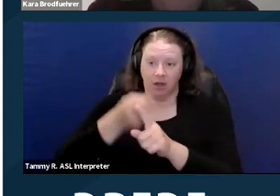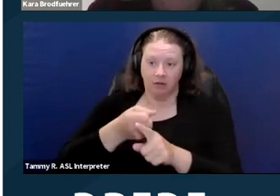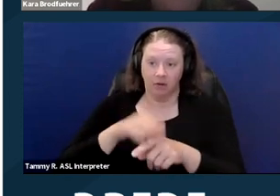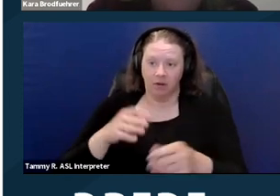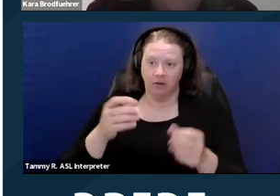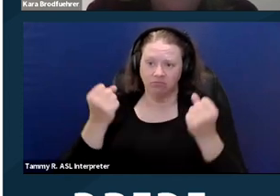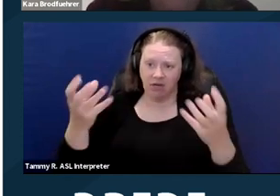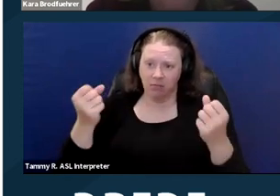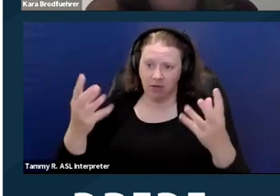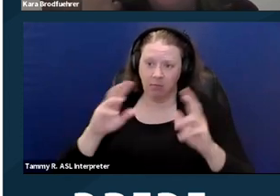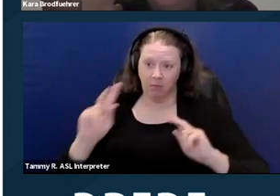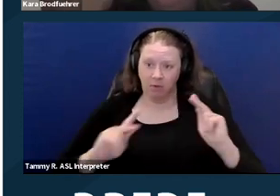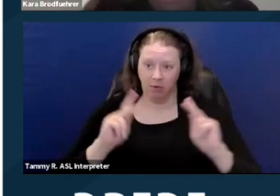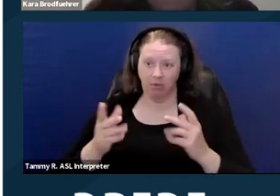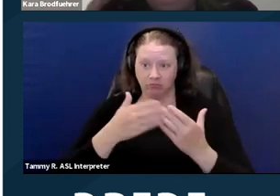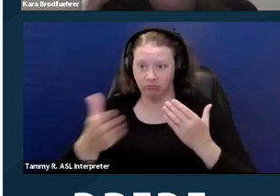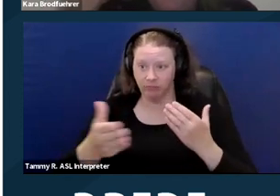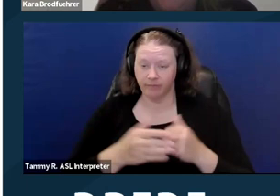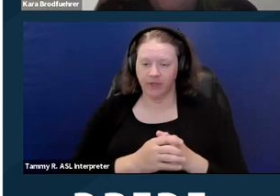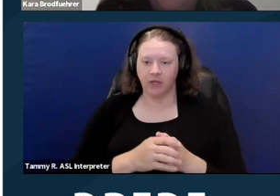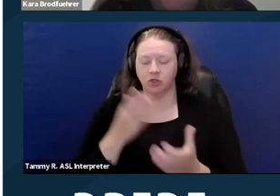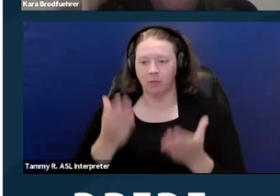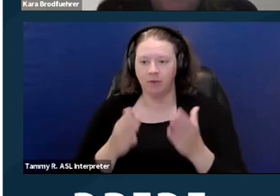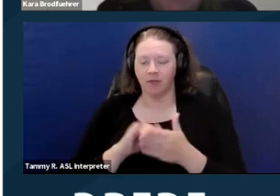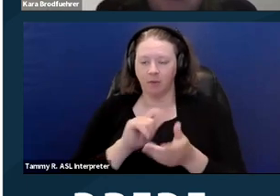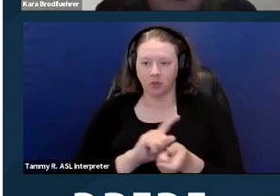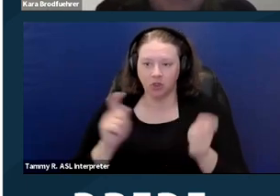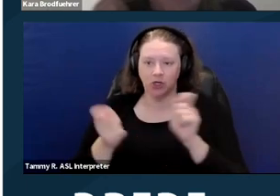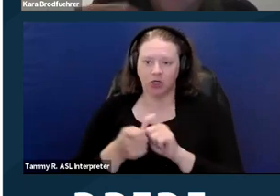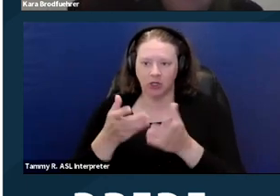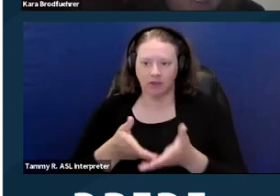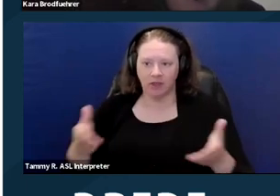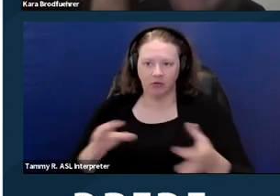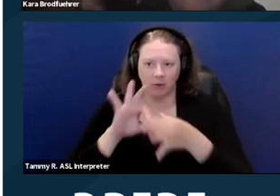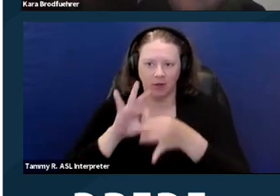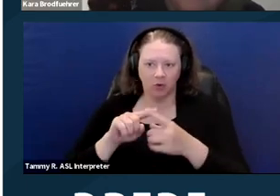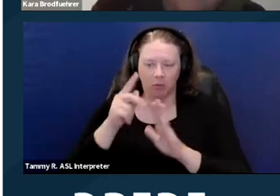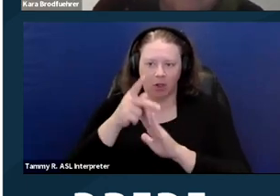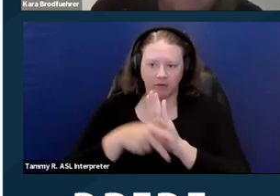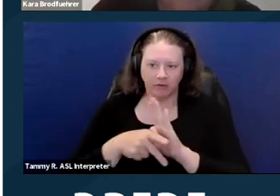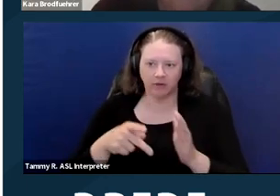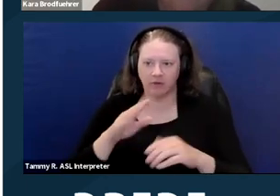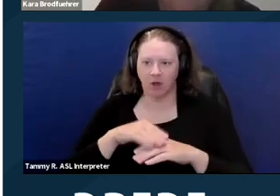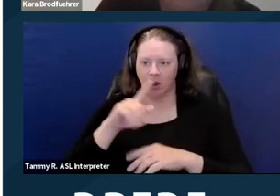and if it's gonna maybe change some things policy-wise, like on a larger level.